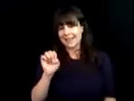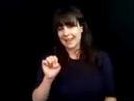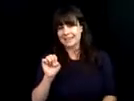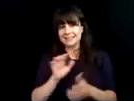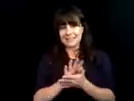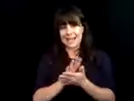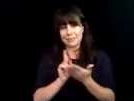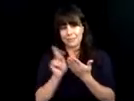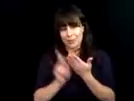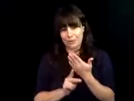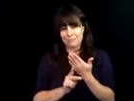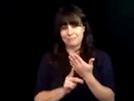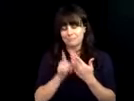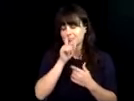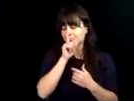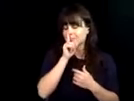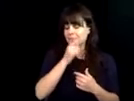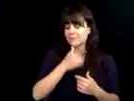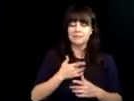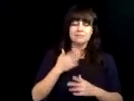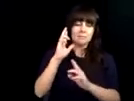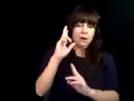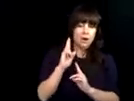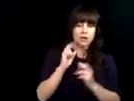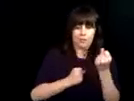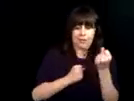an assistant teacher at their robotics academy as well as